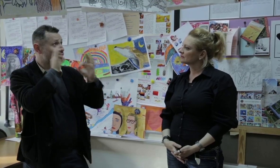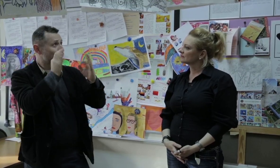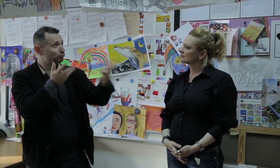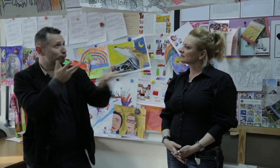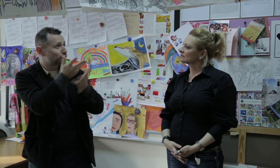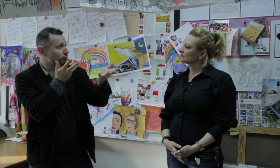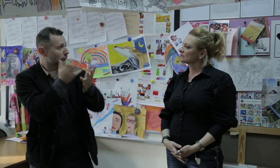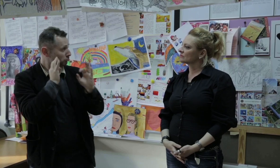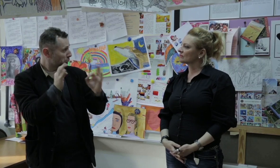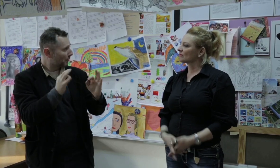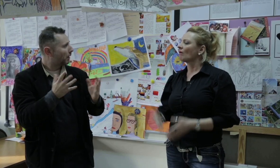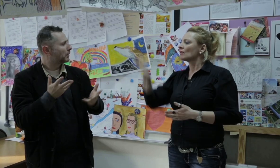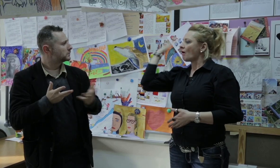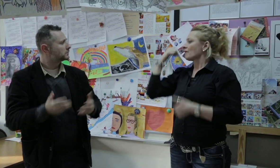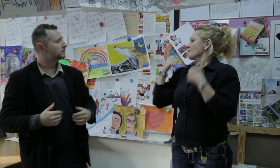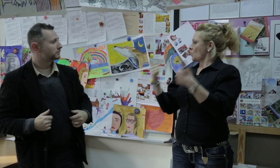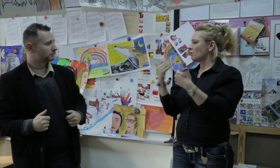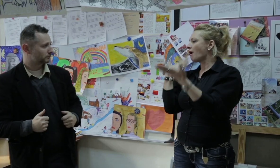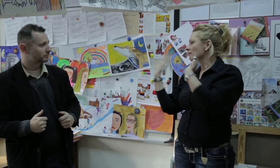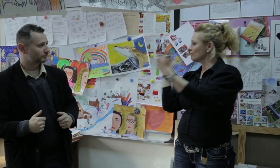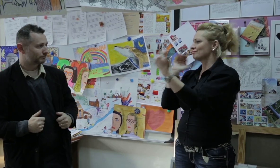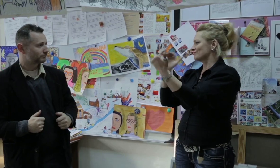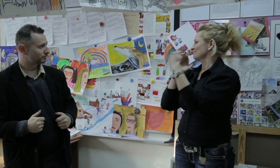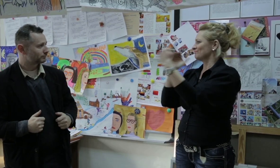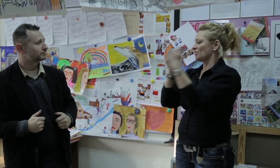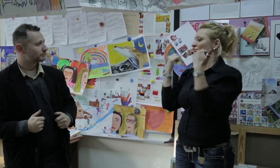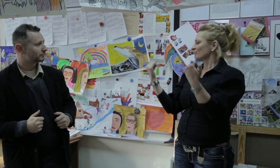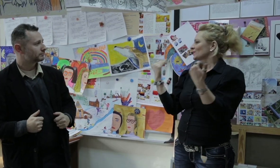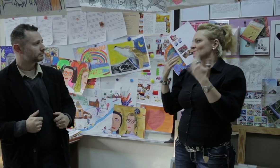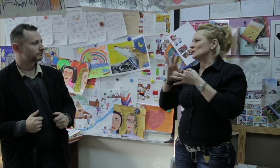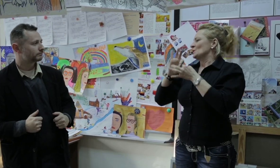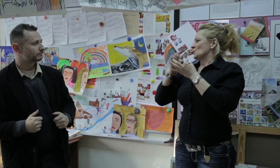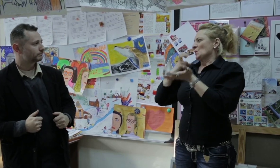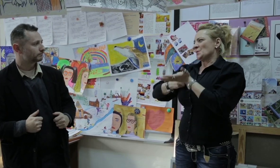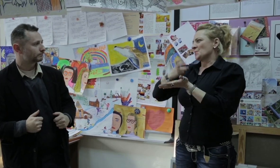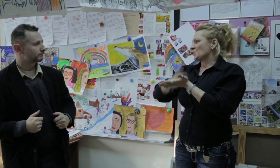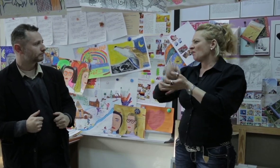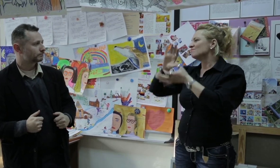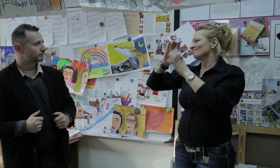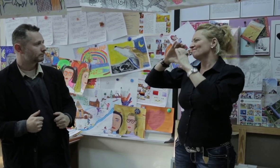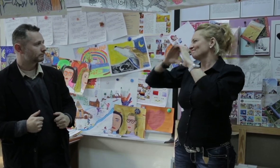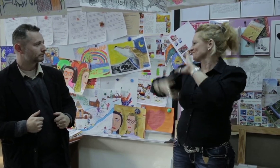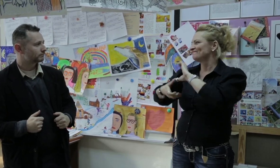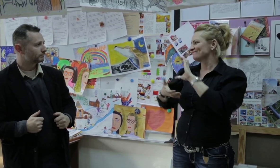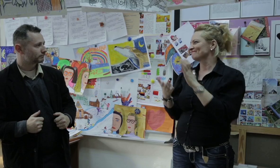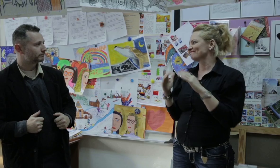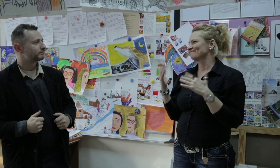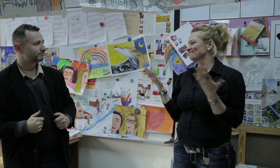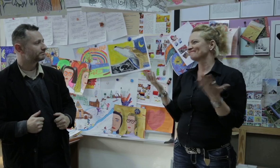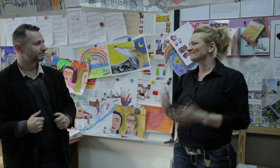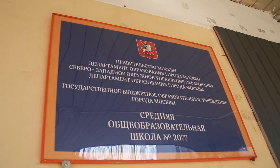companies to sponsor the the theater. We received a grant for one show. I wanted to add tours and more shows, but we could